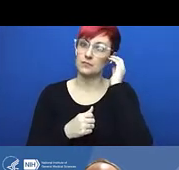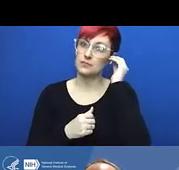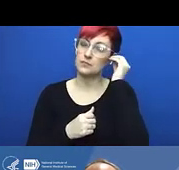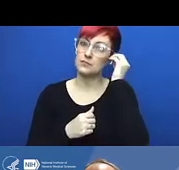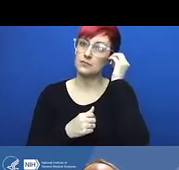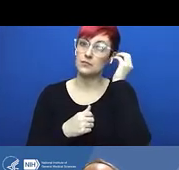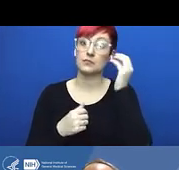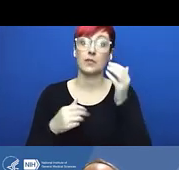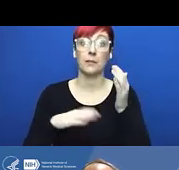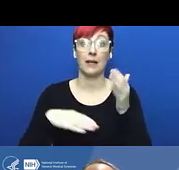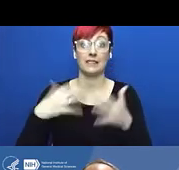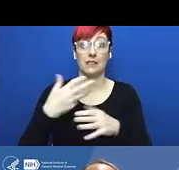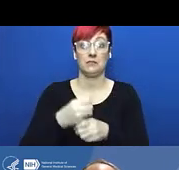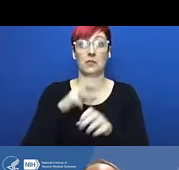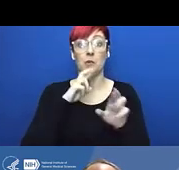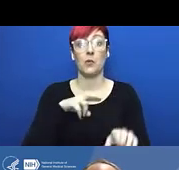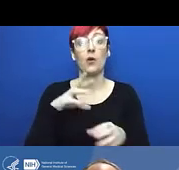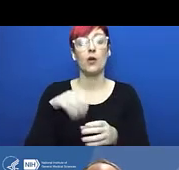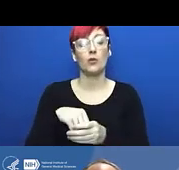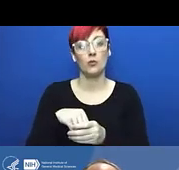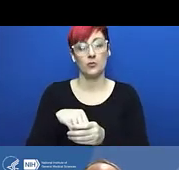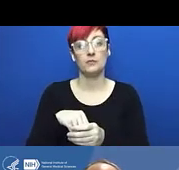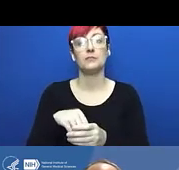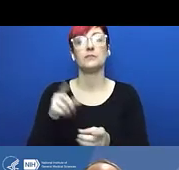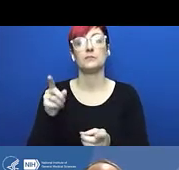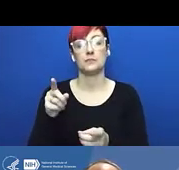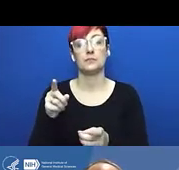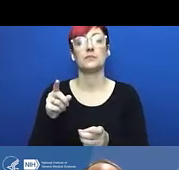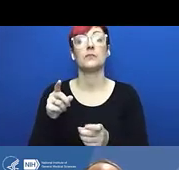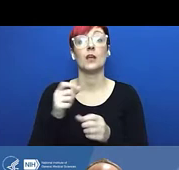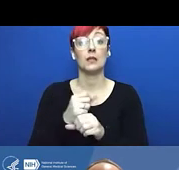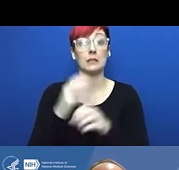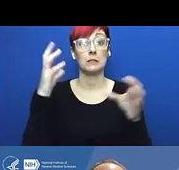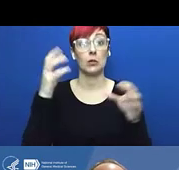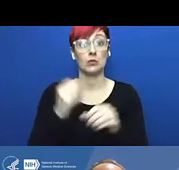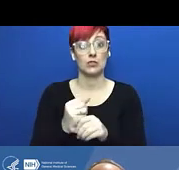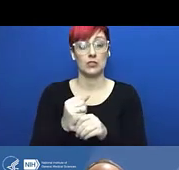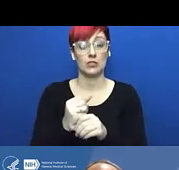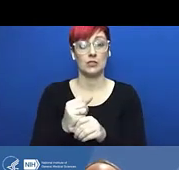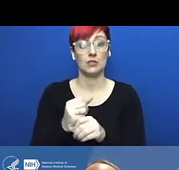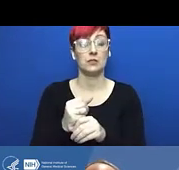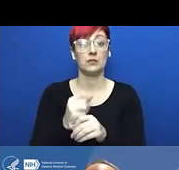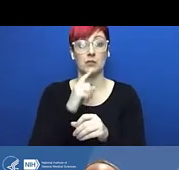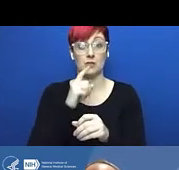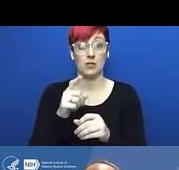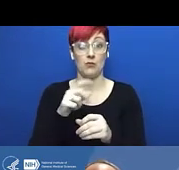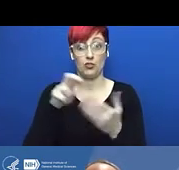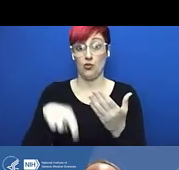So Sheri Sangji was a recently graduated student